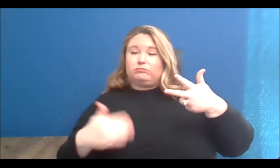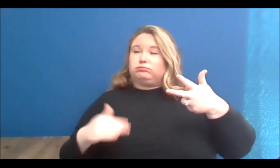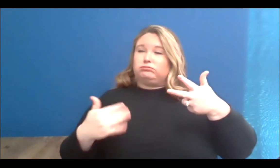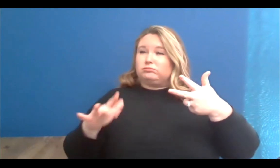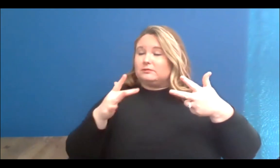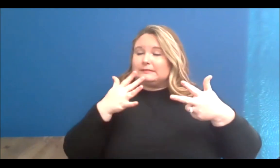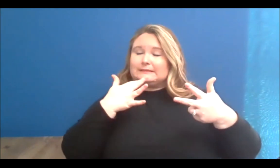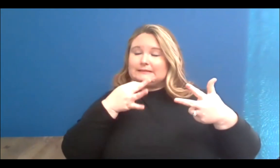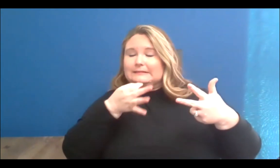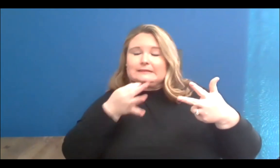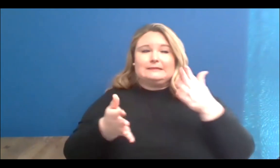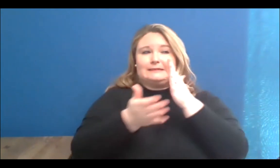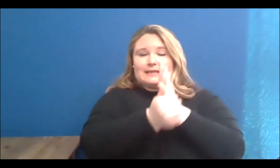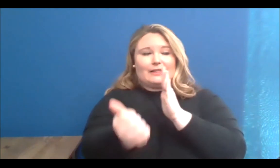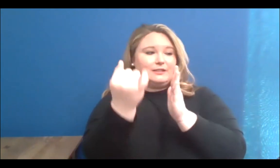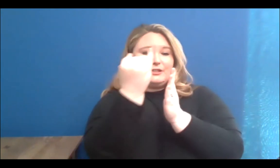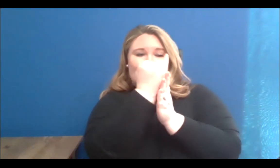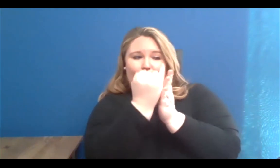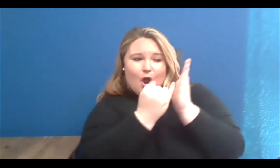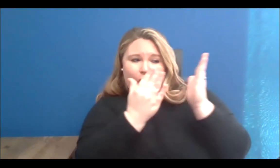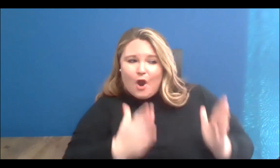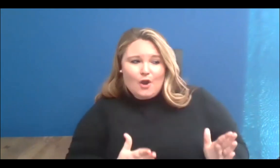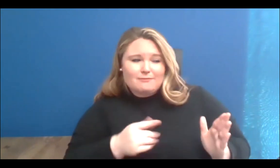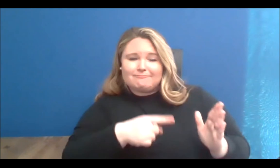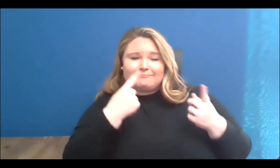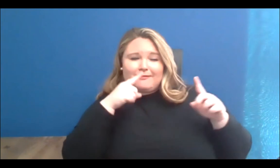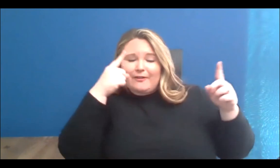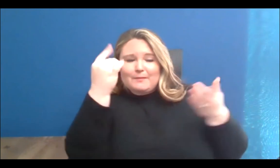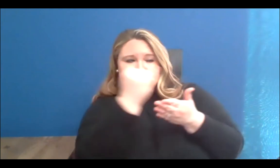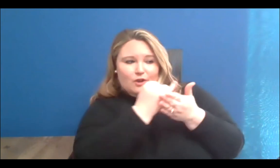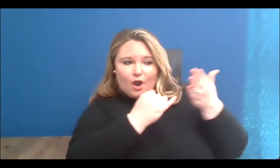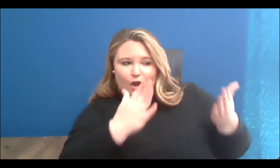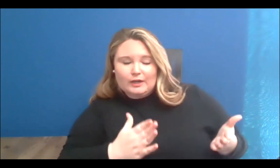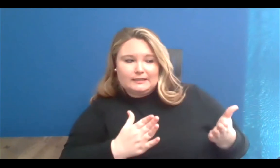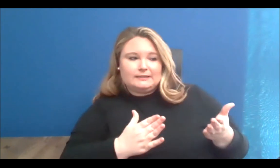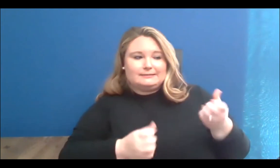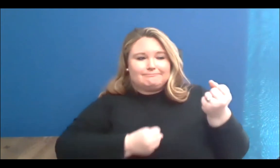very well-known artists, and community organizers, and activists in our communities.